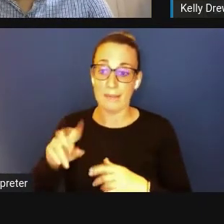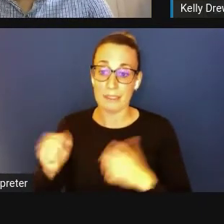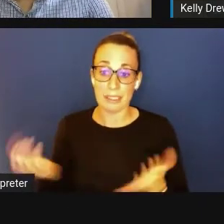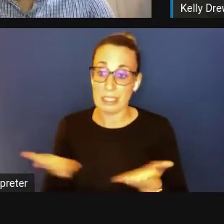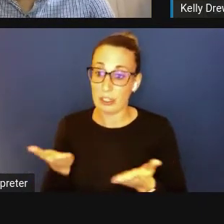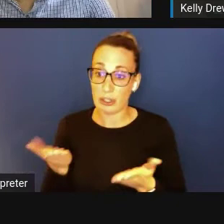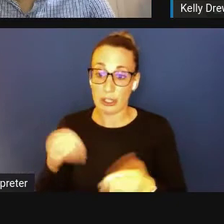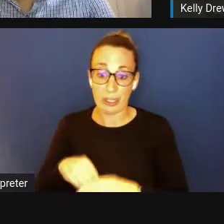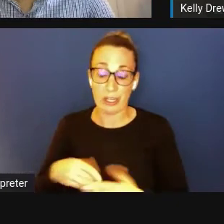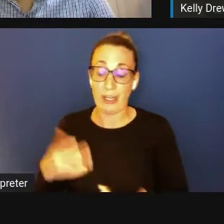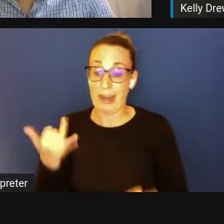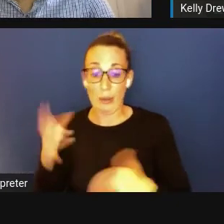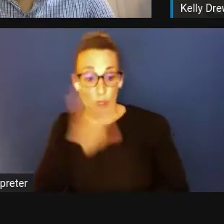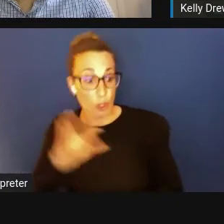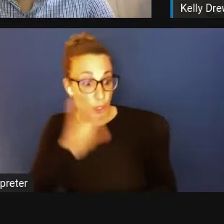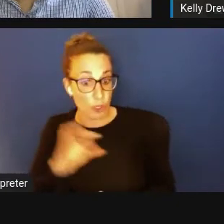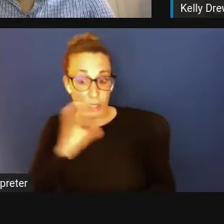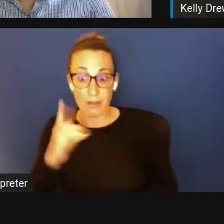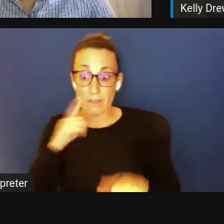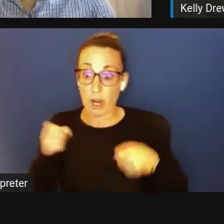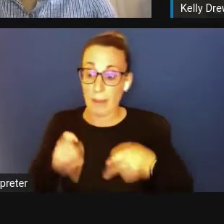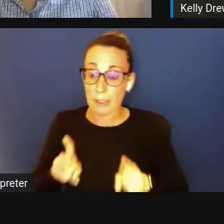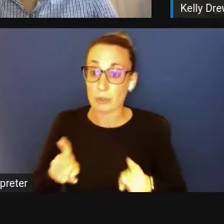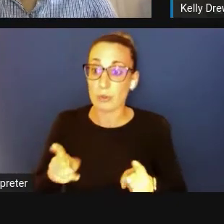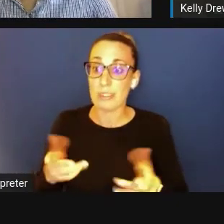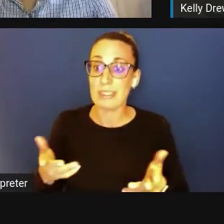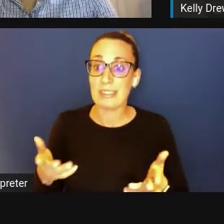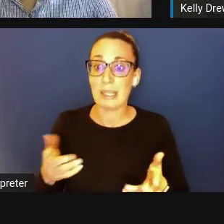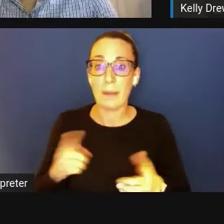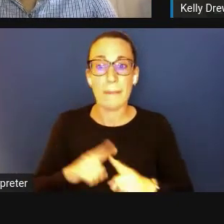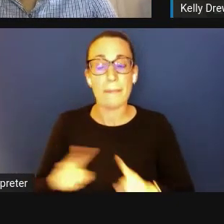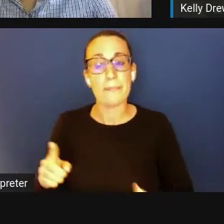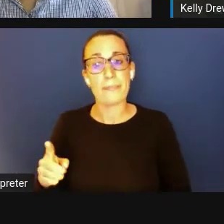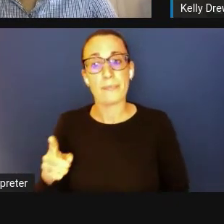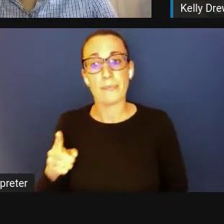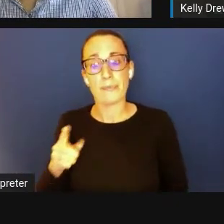looking for opportunities, not necessarily in academics,